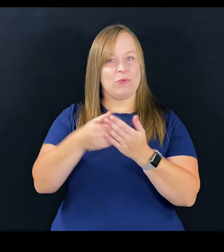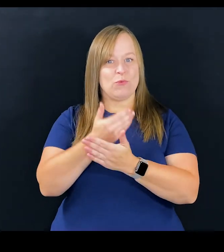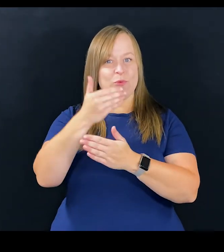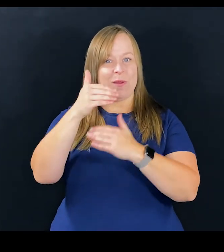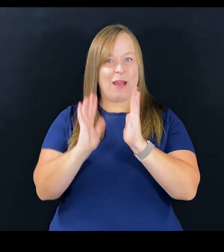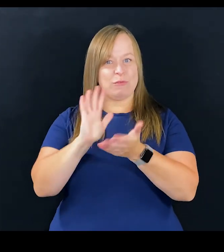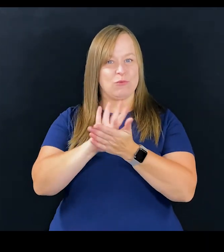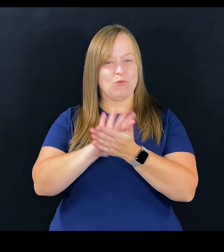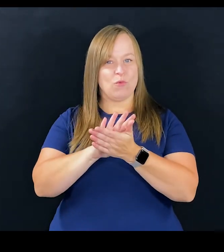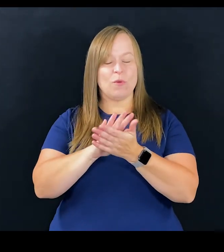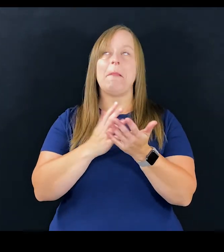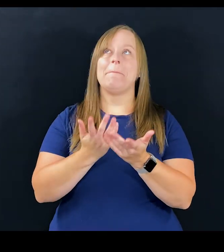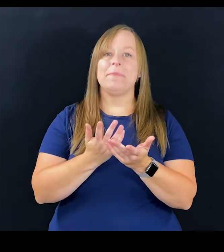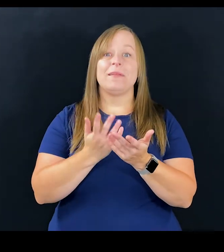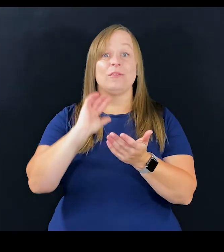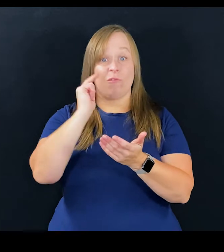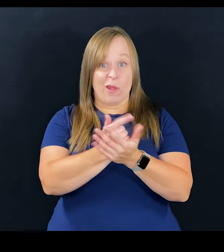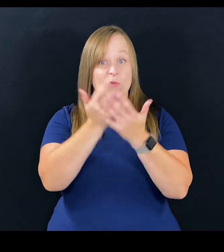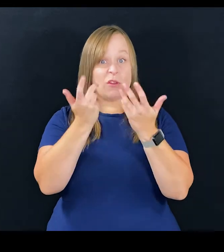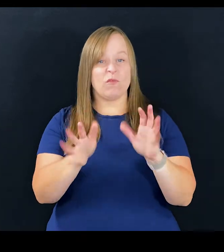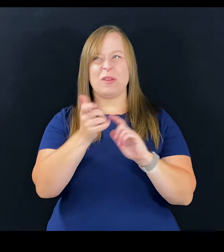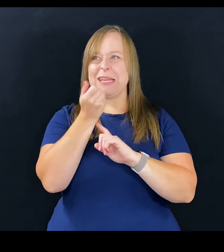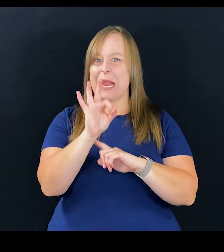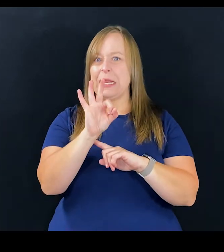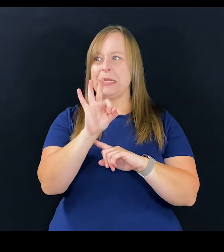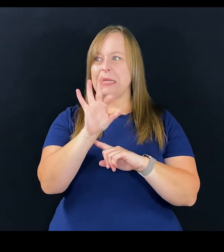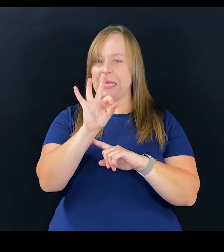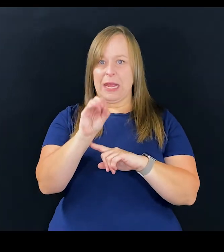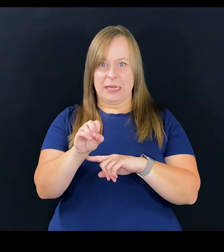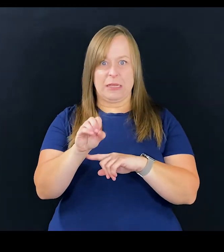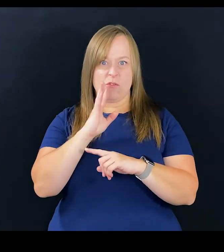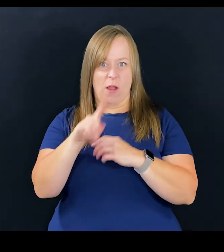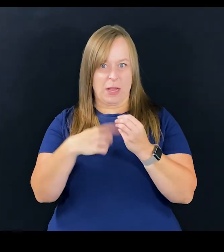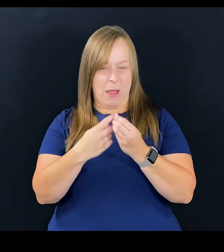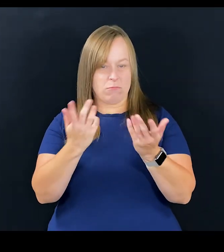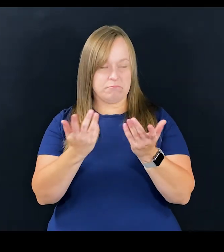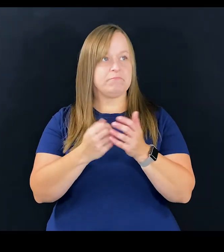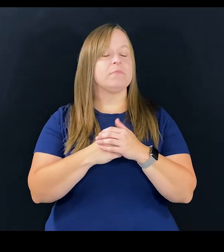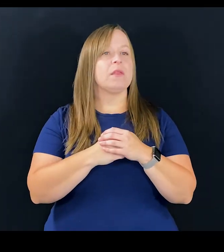in the New House School, and upon graduation, which was in 1990, the same year that we're talking about,